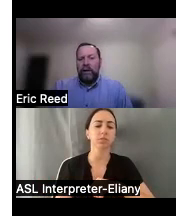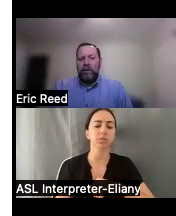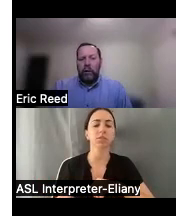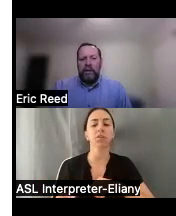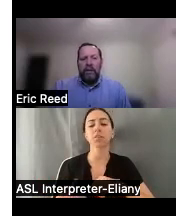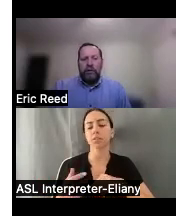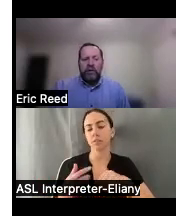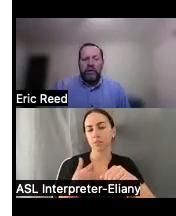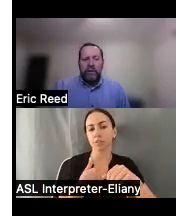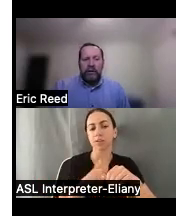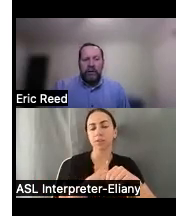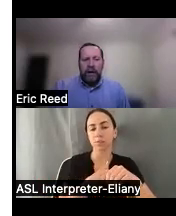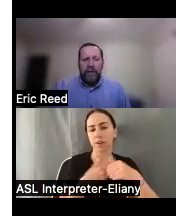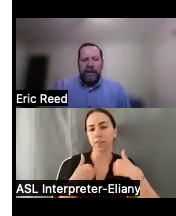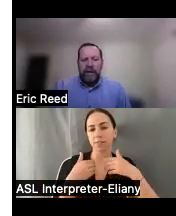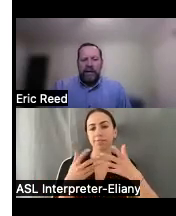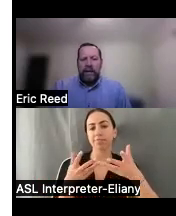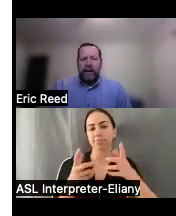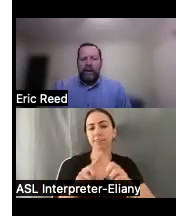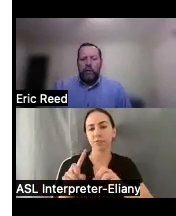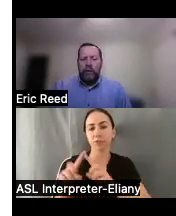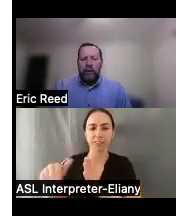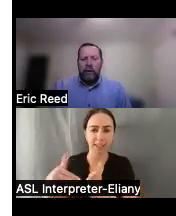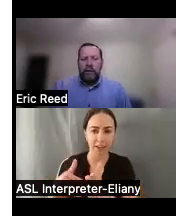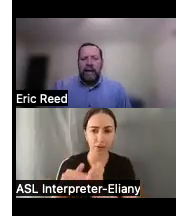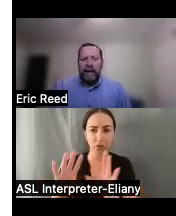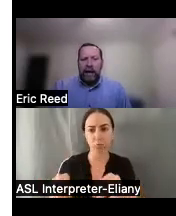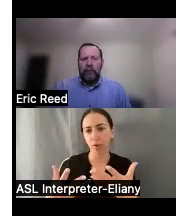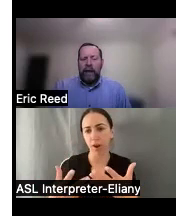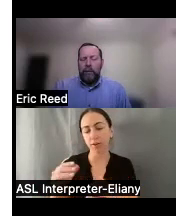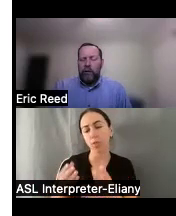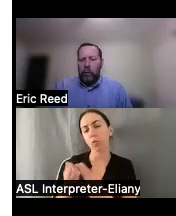through our demonstration centers around the state uh through the cils that partner